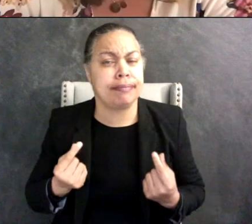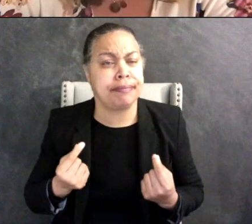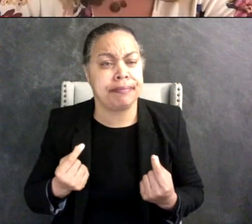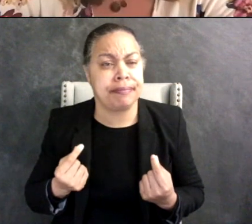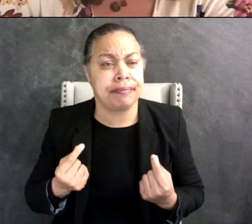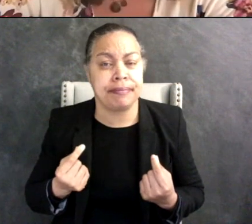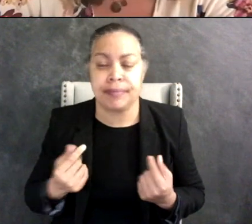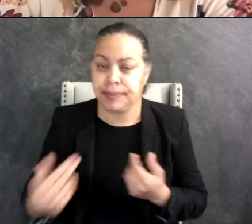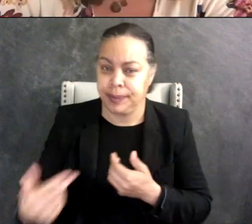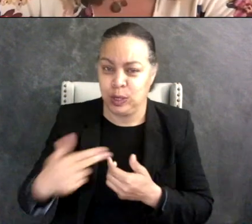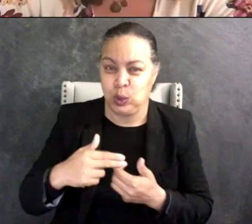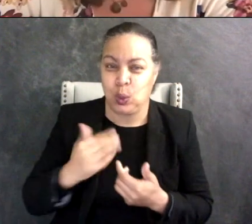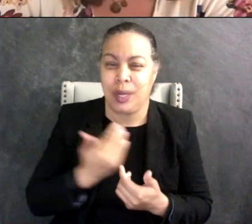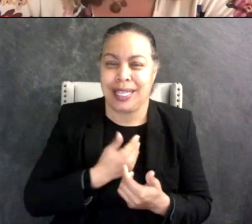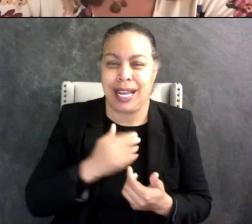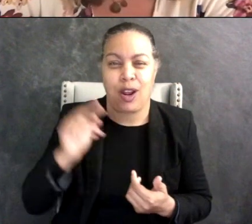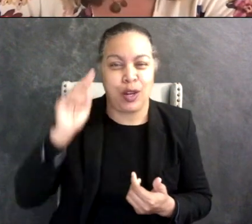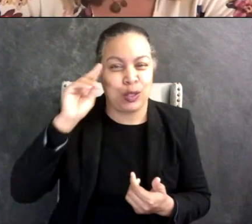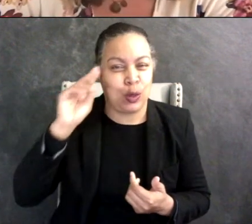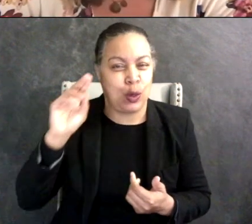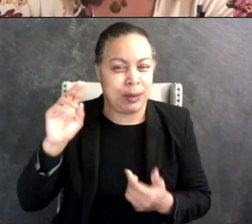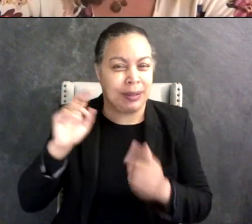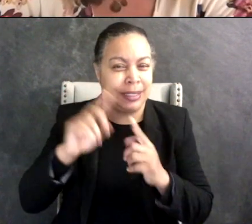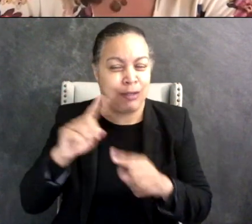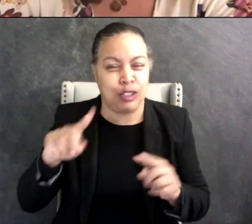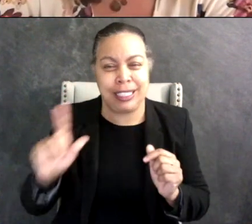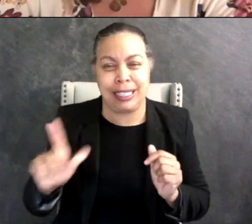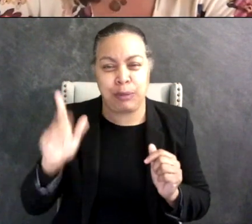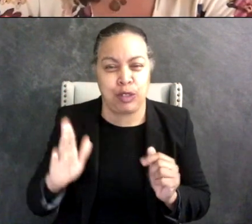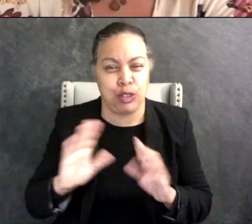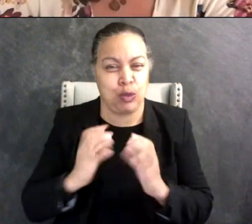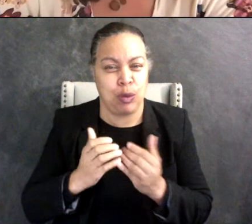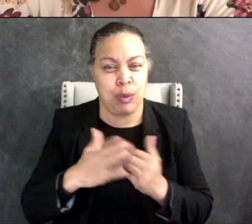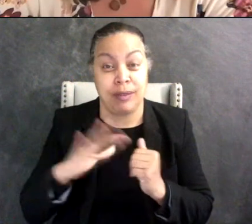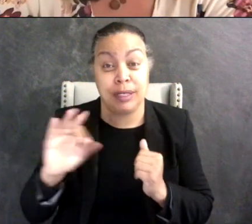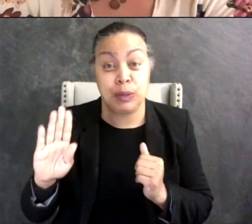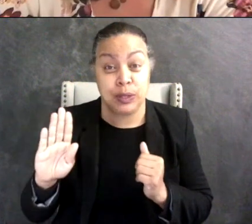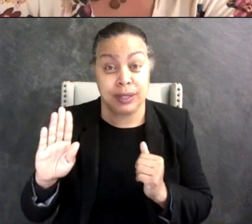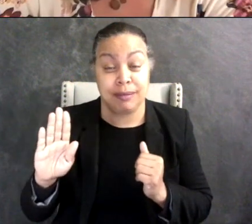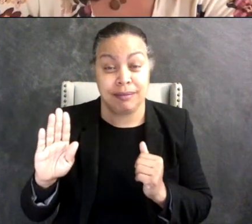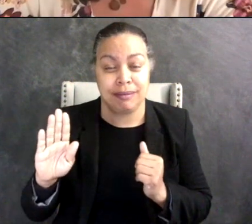Neurodiversity Librarians group on Facebook and it's just a lot of us together and like sharing